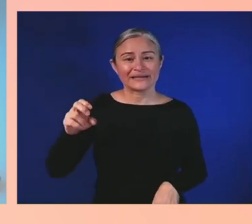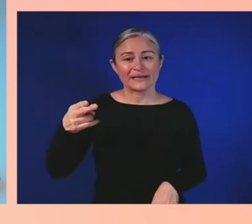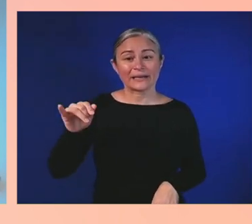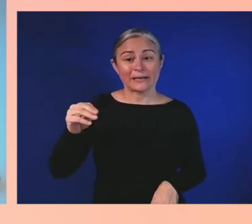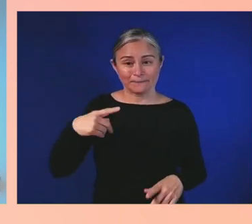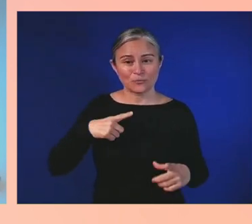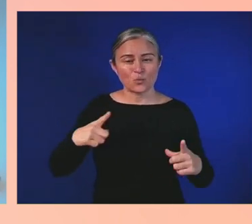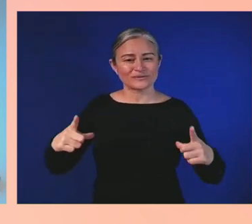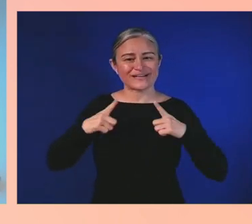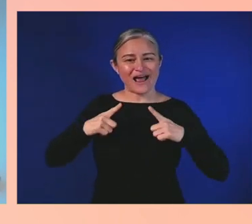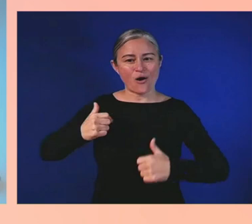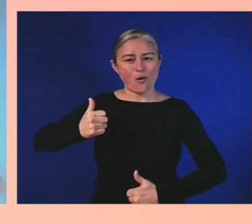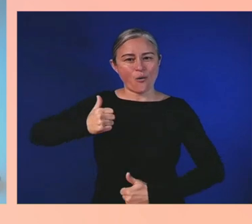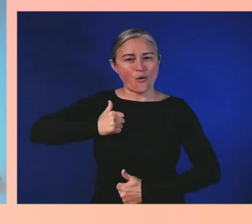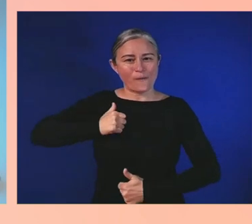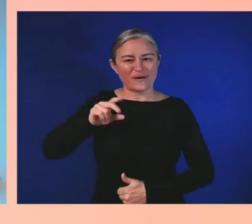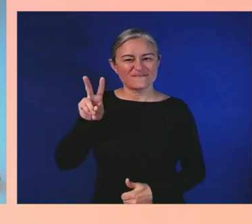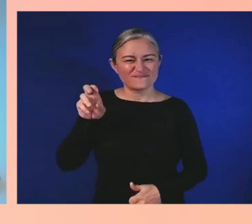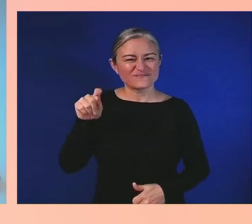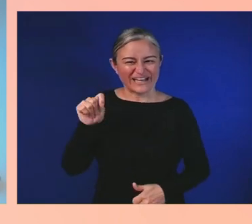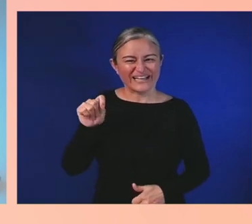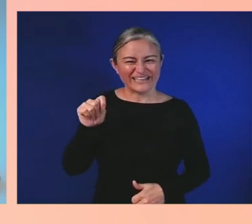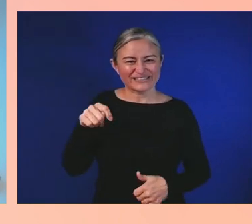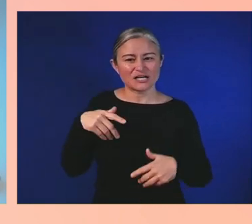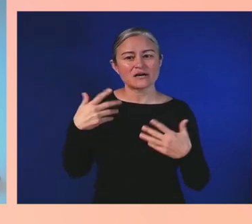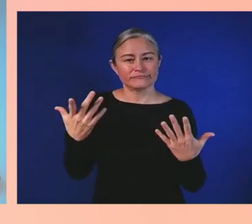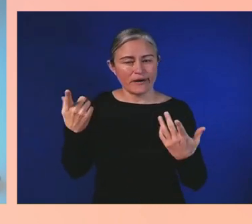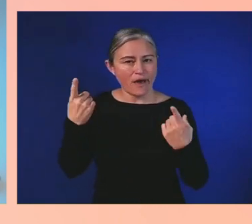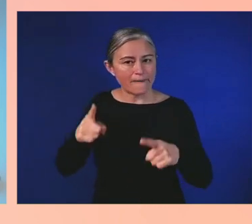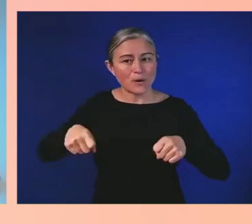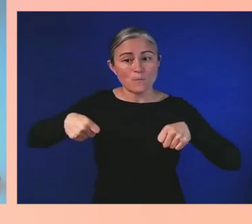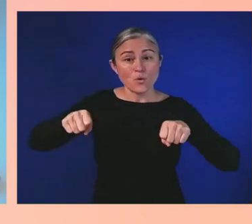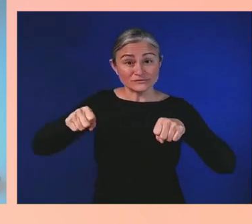a motorcycle accident and became a C6 quadriplegic.